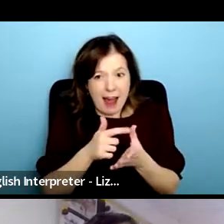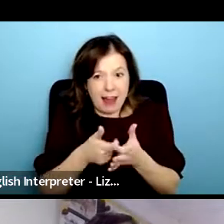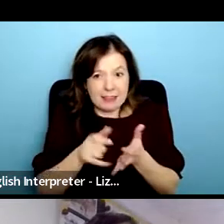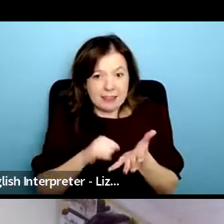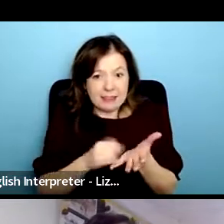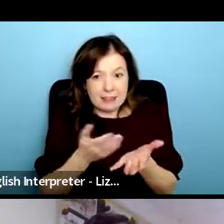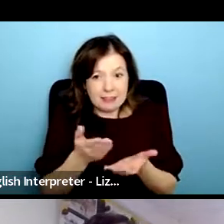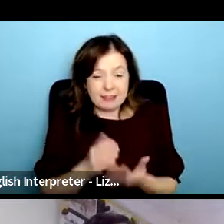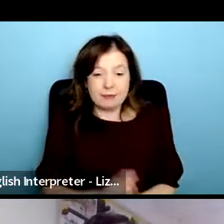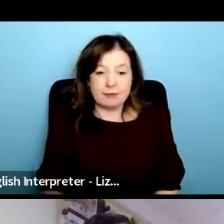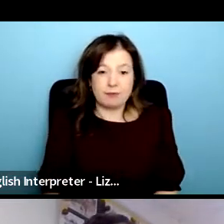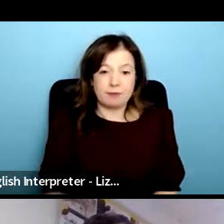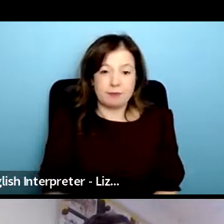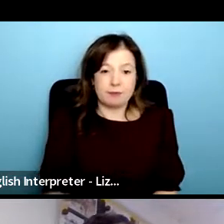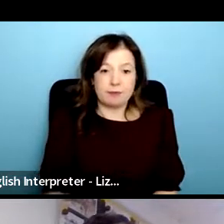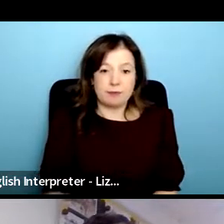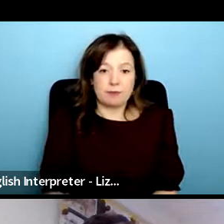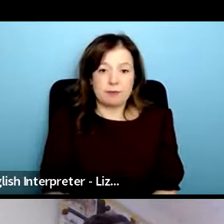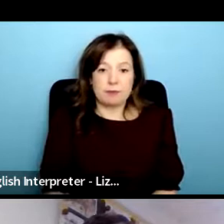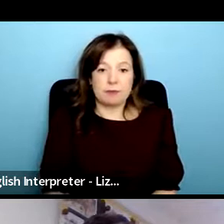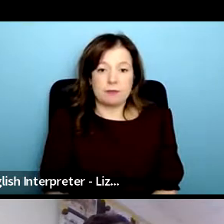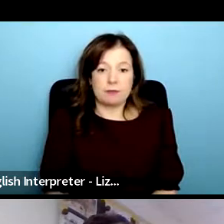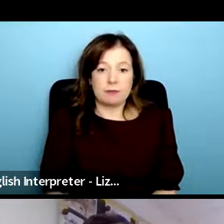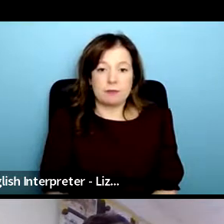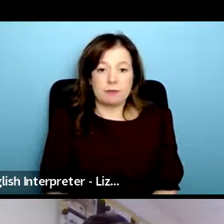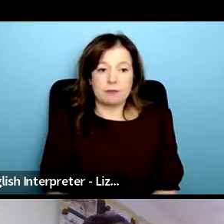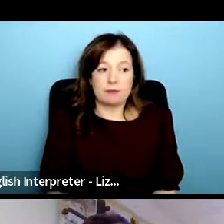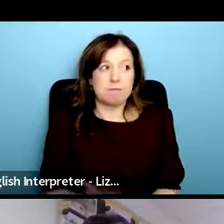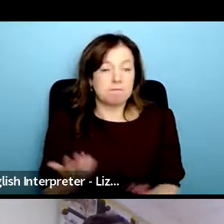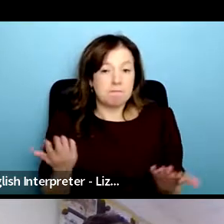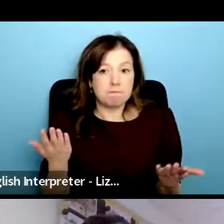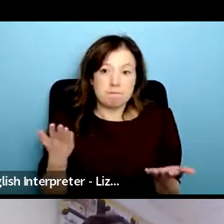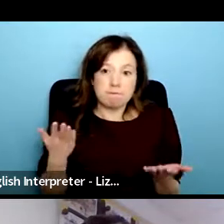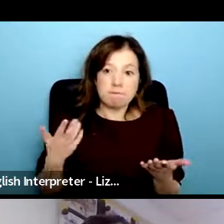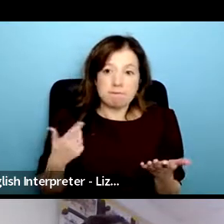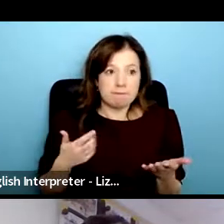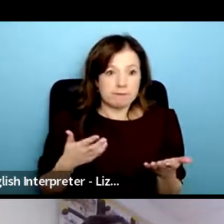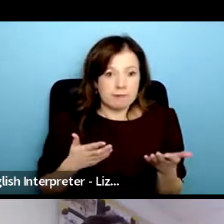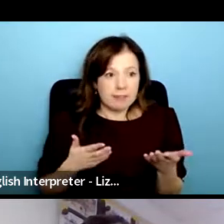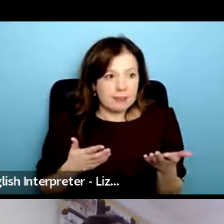the thing like we're doing this work out of survival and need but just like piecing all of